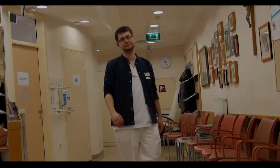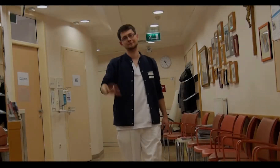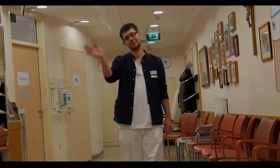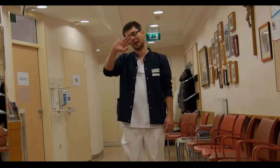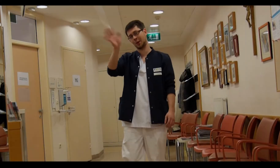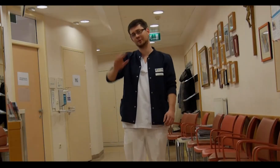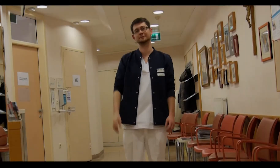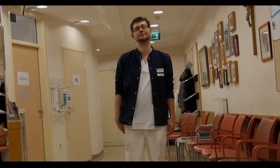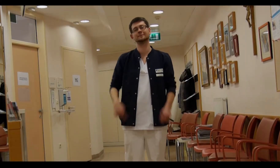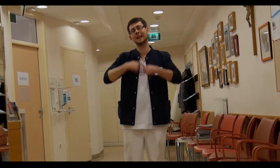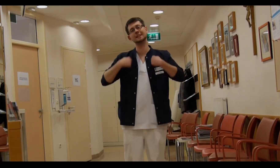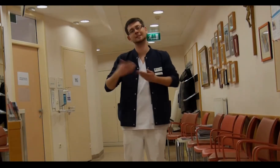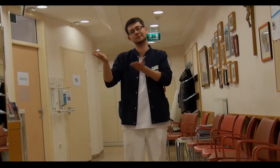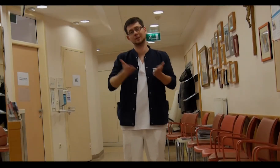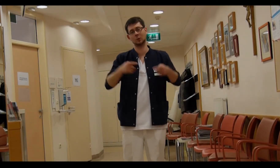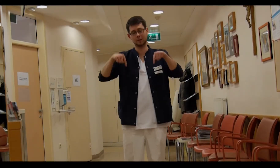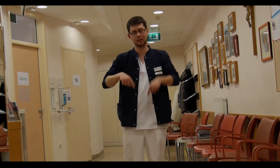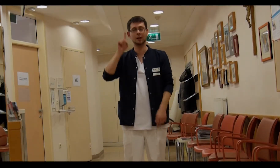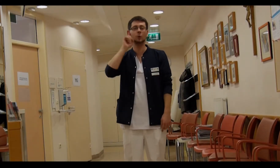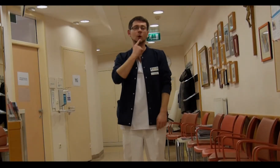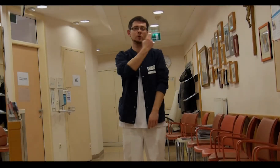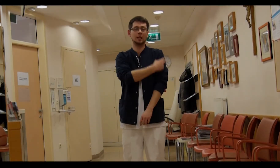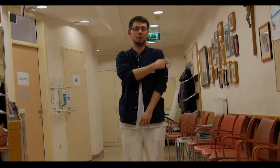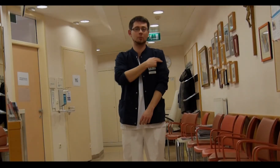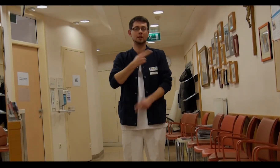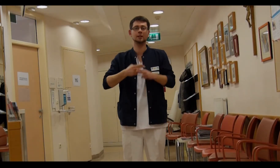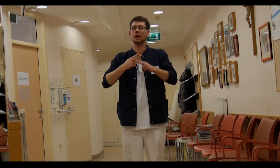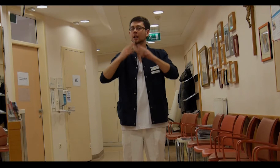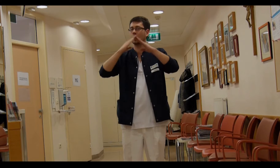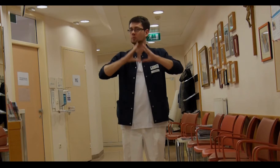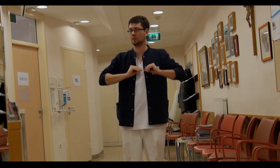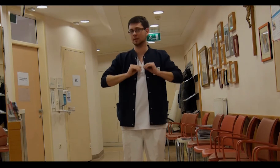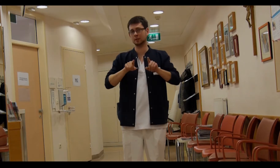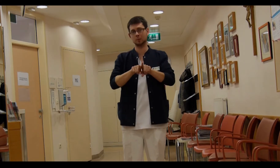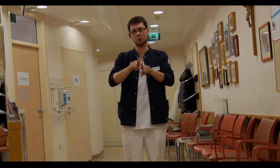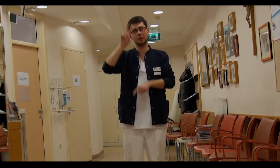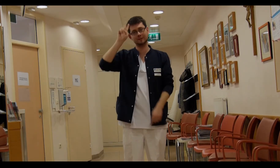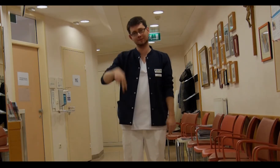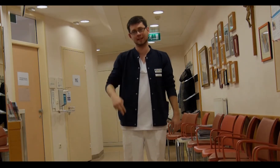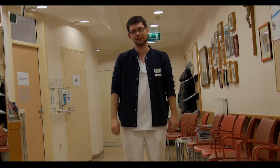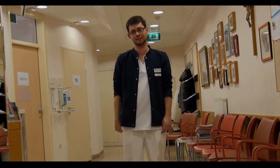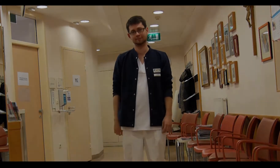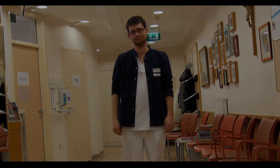Hello and welcome to the Deaf department of the Barmherzige Brüder hospital, Vienna.